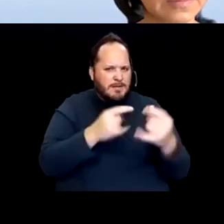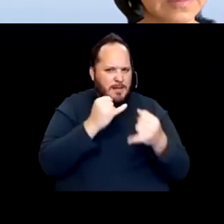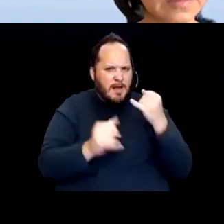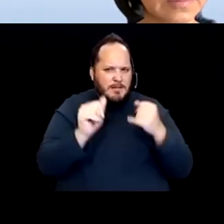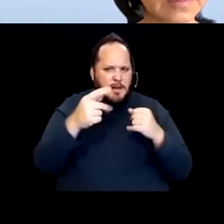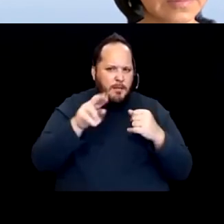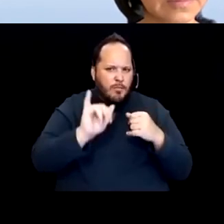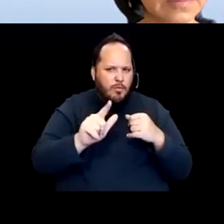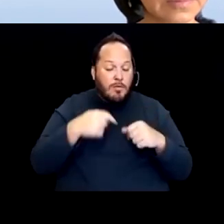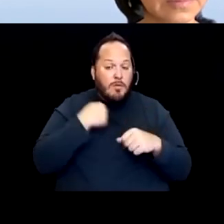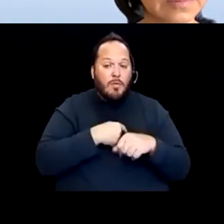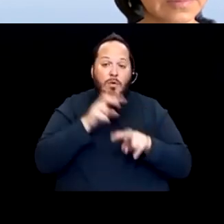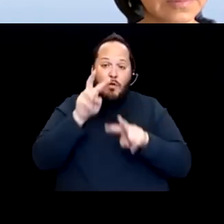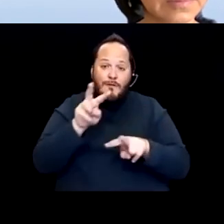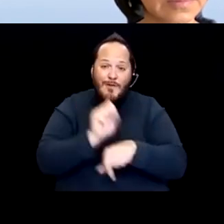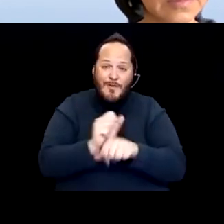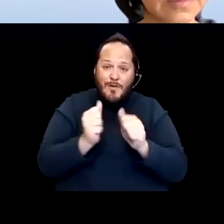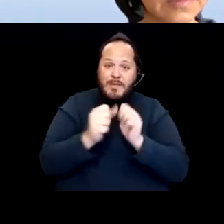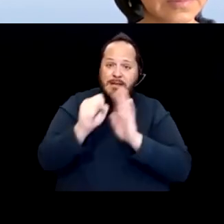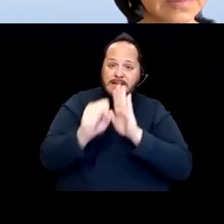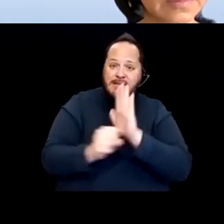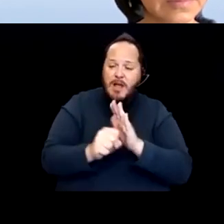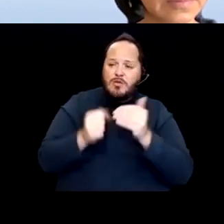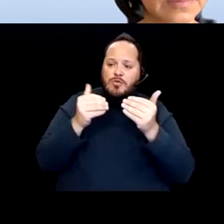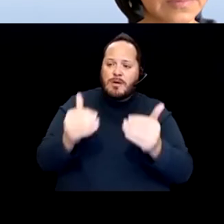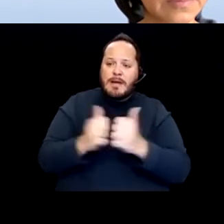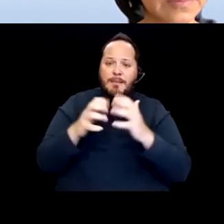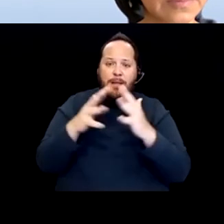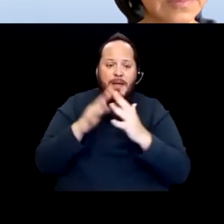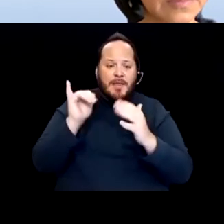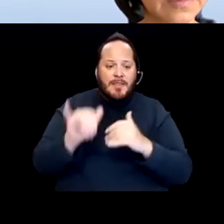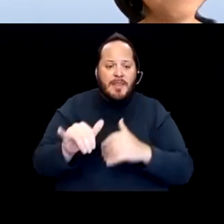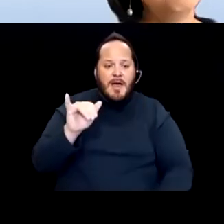to working with the state to implement the strike, the ambulance strike teams that they're contracting